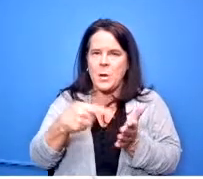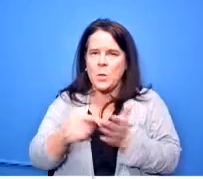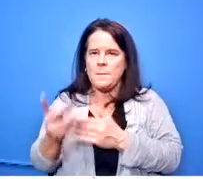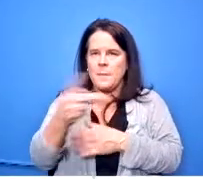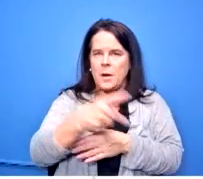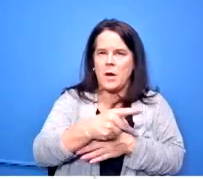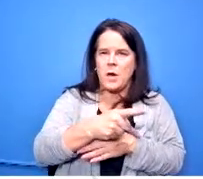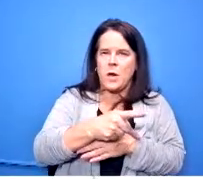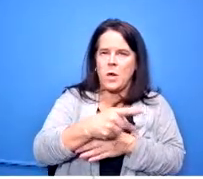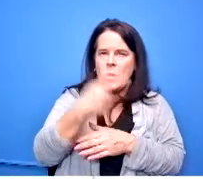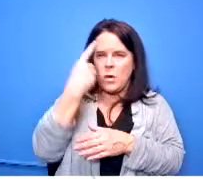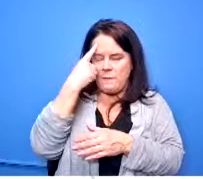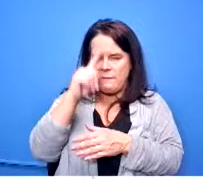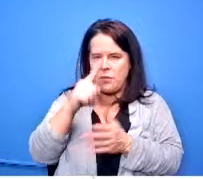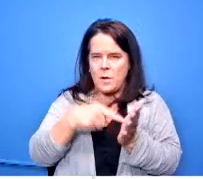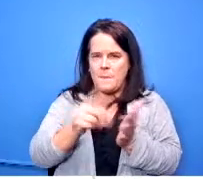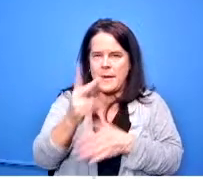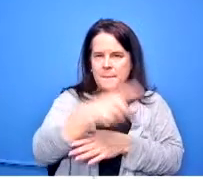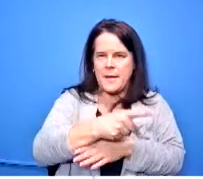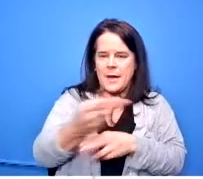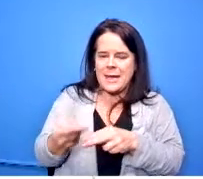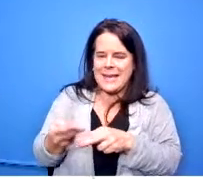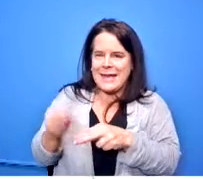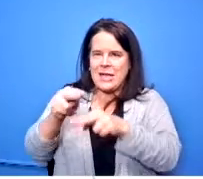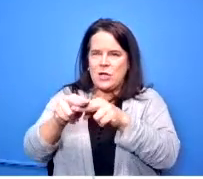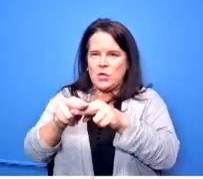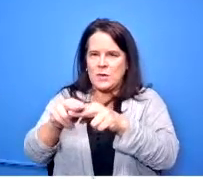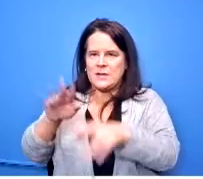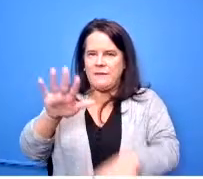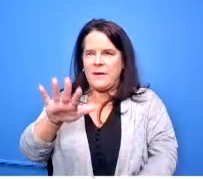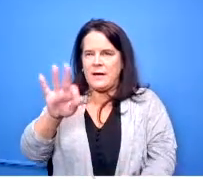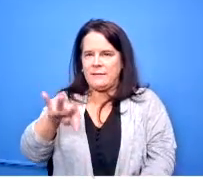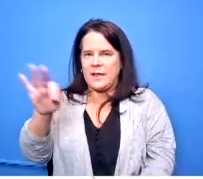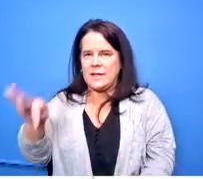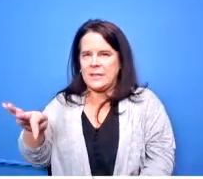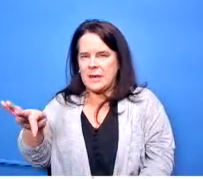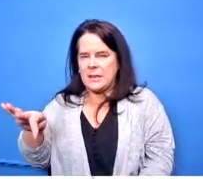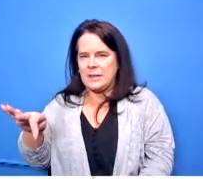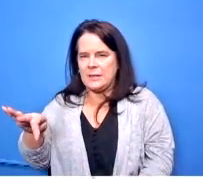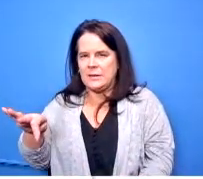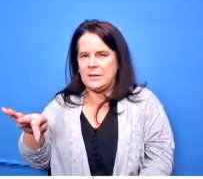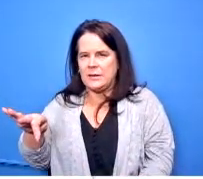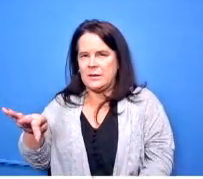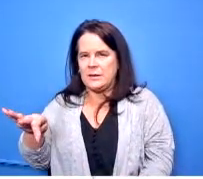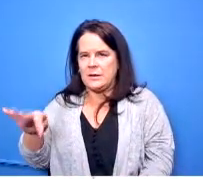for the repayment we are increasing 5.99 which is the connectivity fund